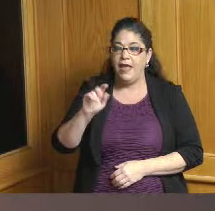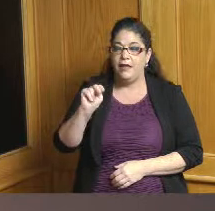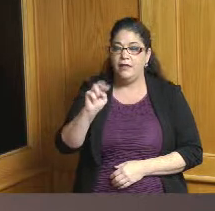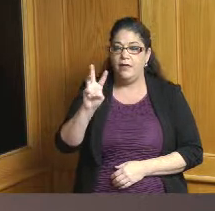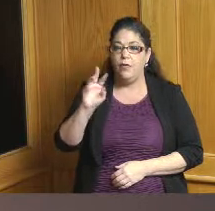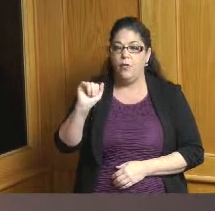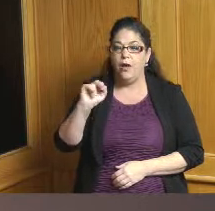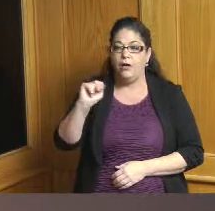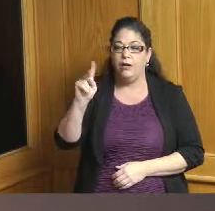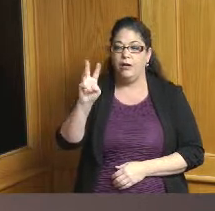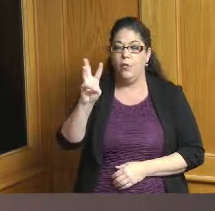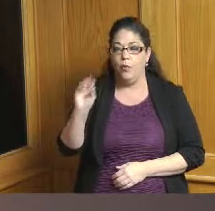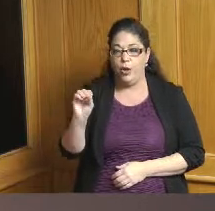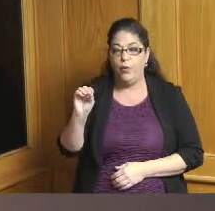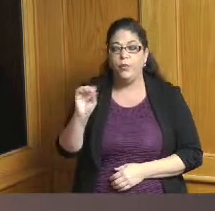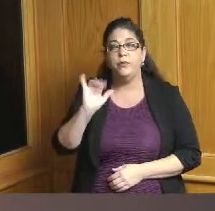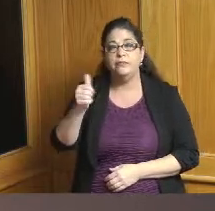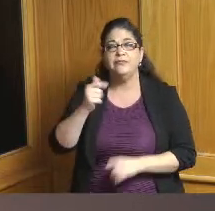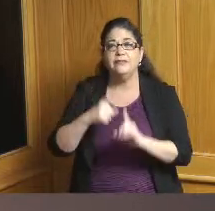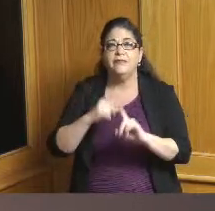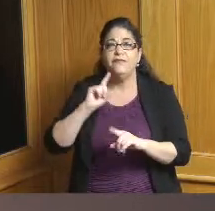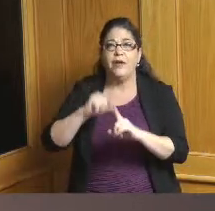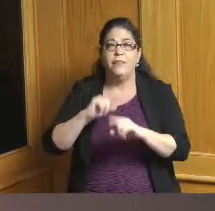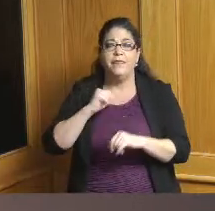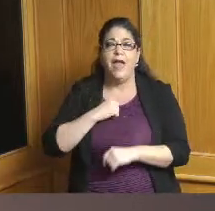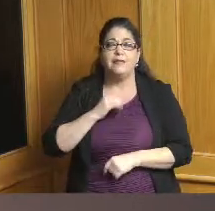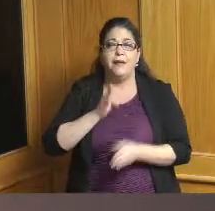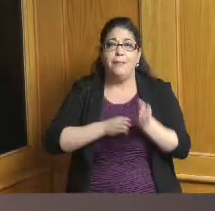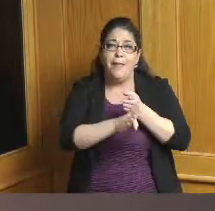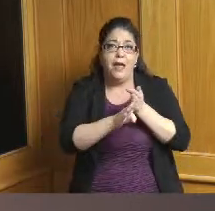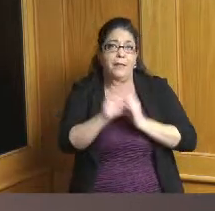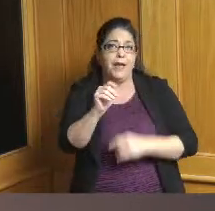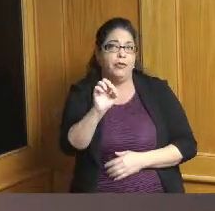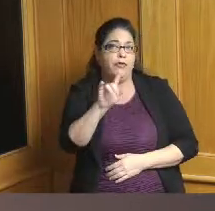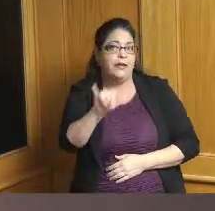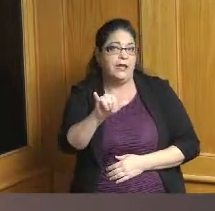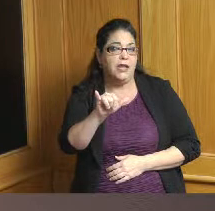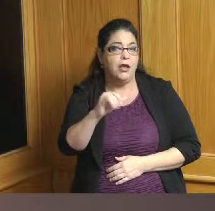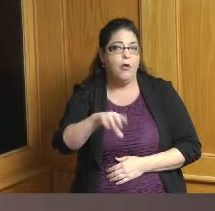this is one of the major minority-owned business contractors in greater Cincinnati they've done a